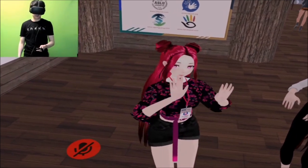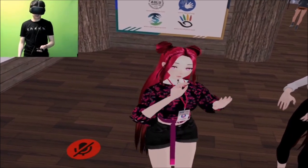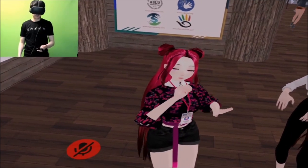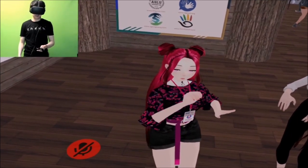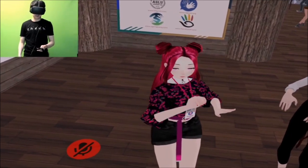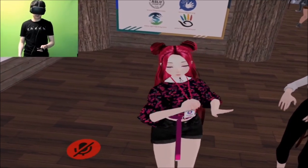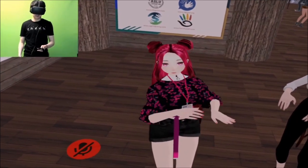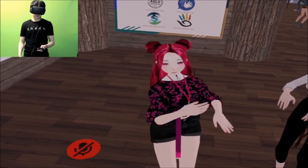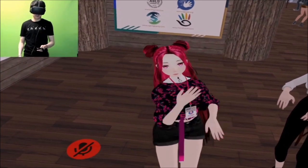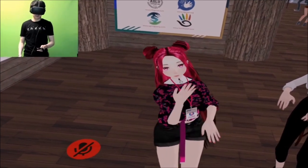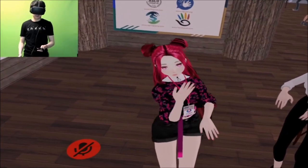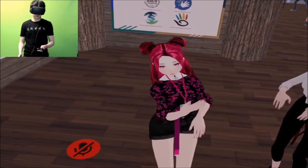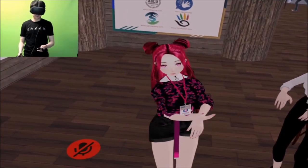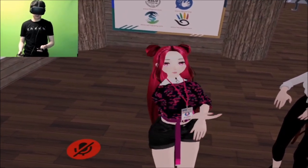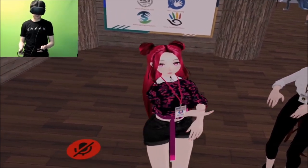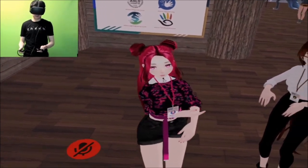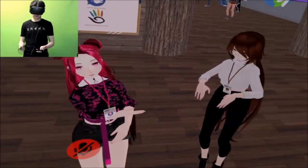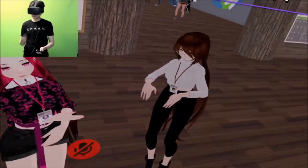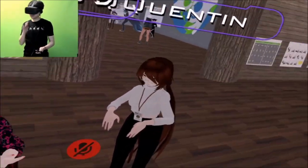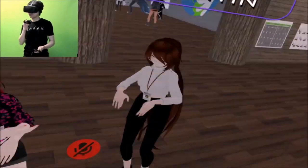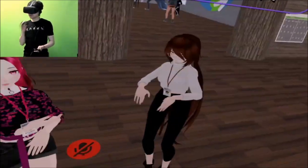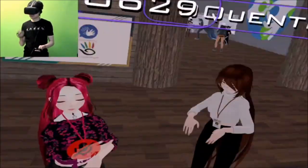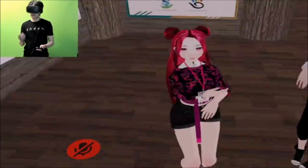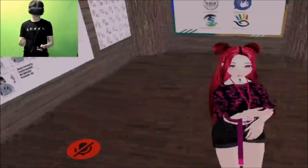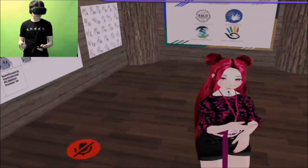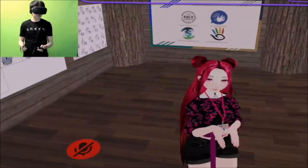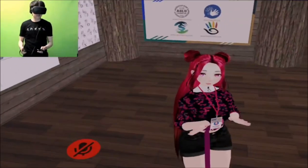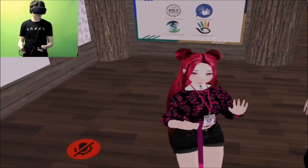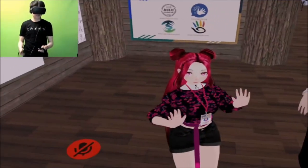Love it. It was good Thank you again